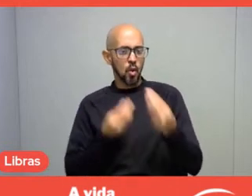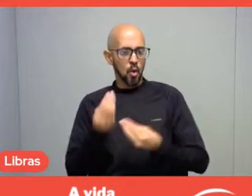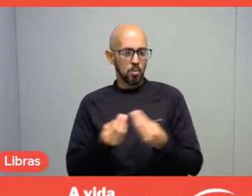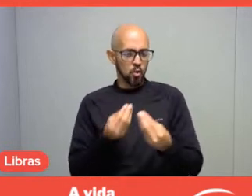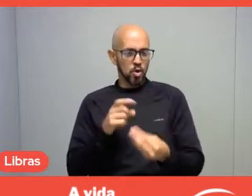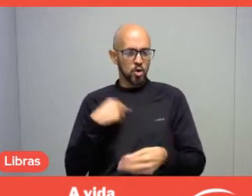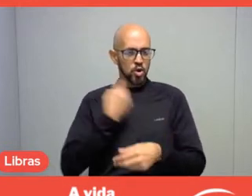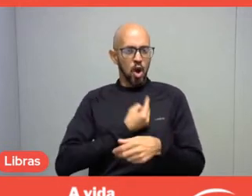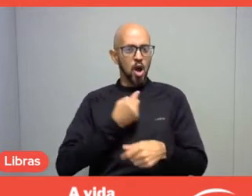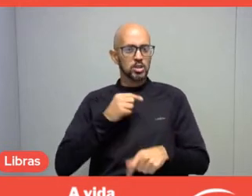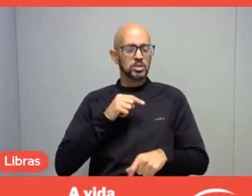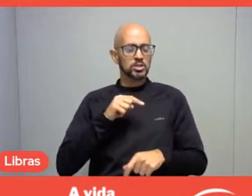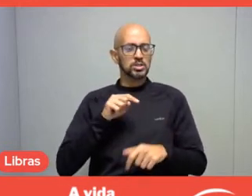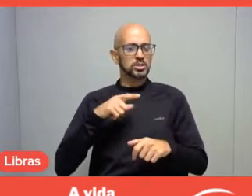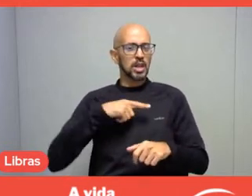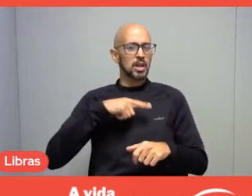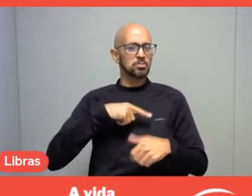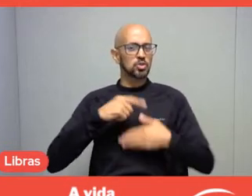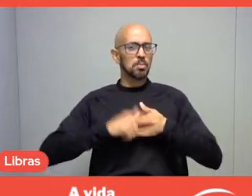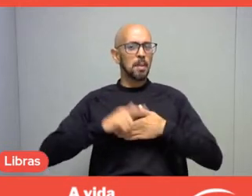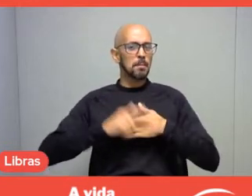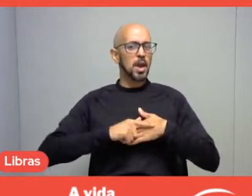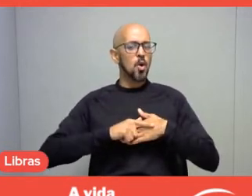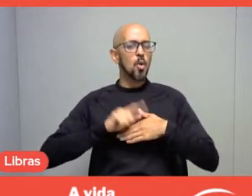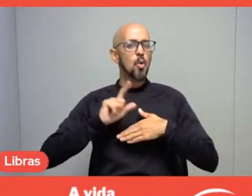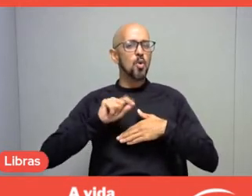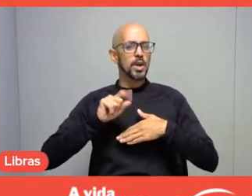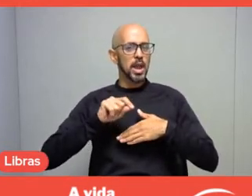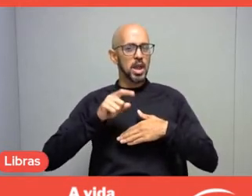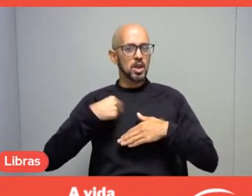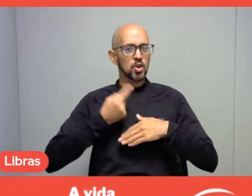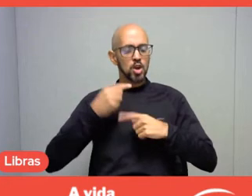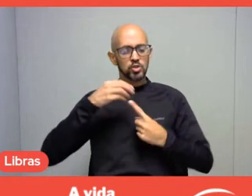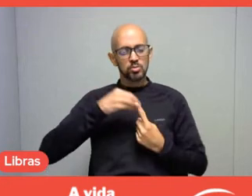Are we mediators? Are we articulators?